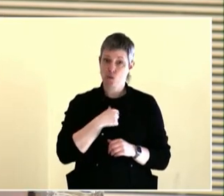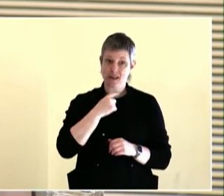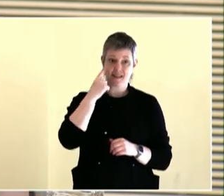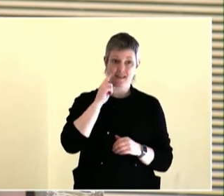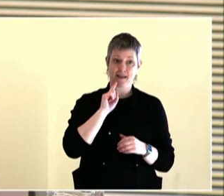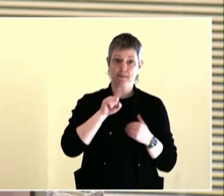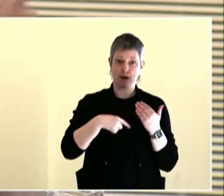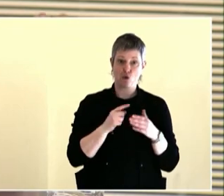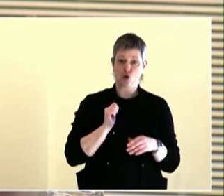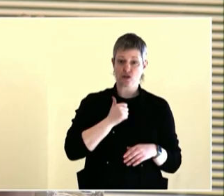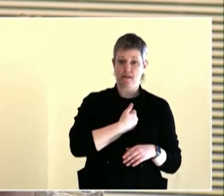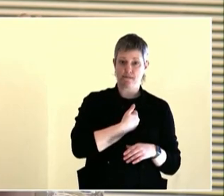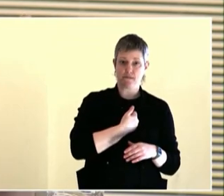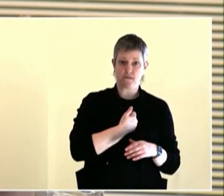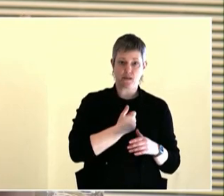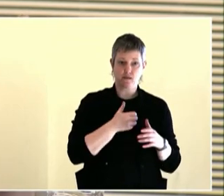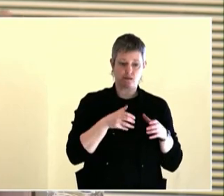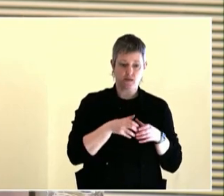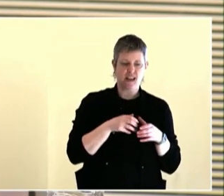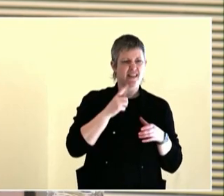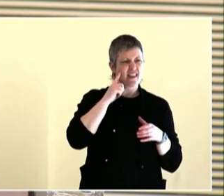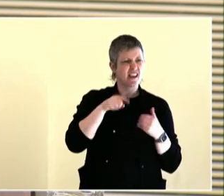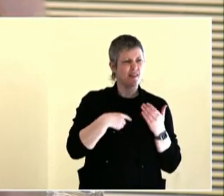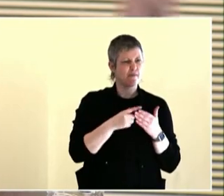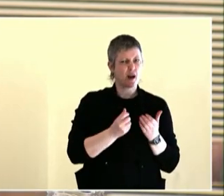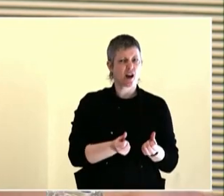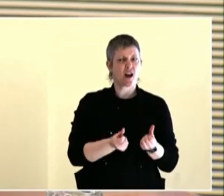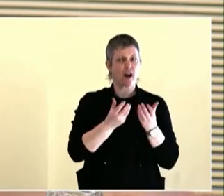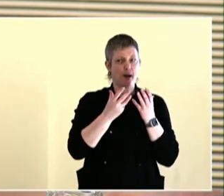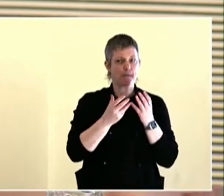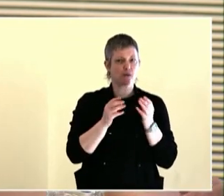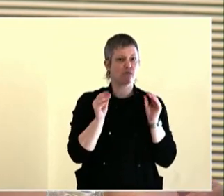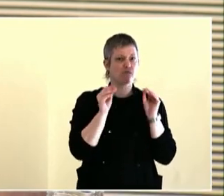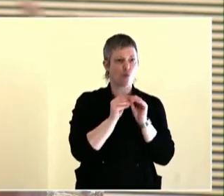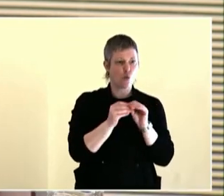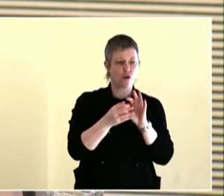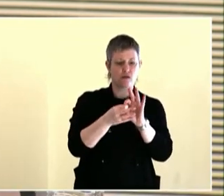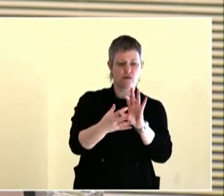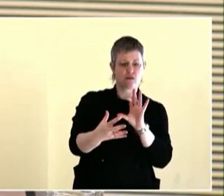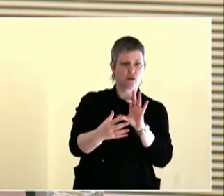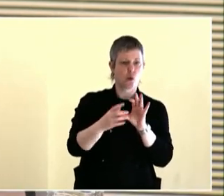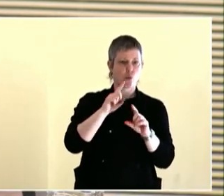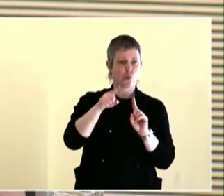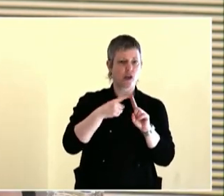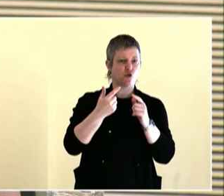Now that you're thinking about that, as I place you ten years into the future.